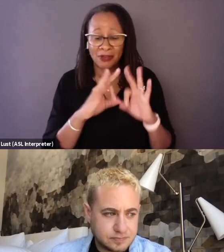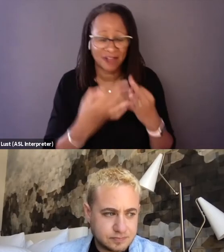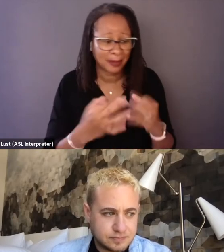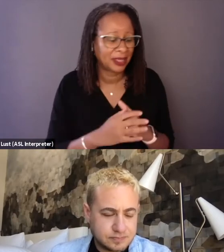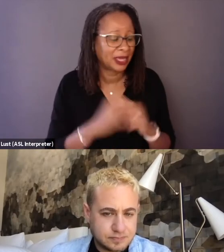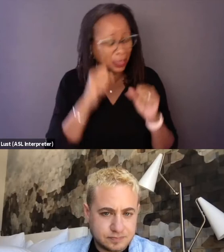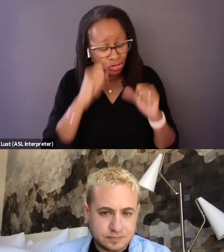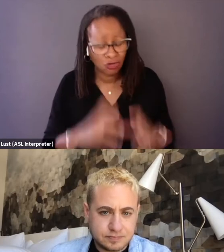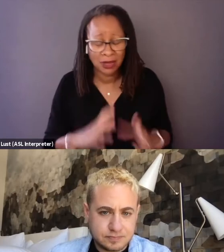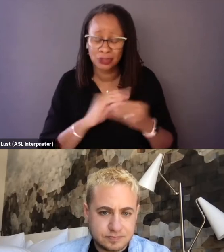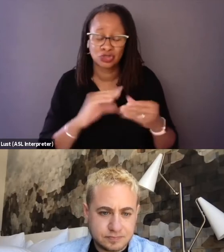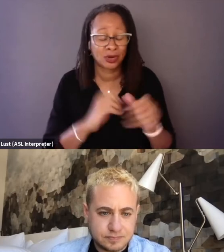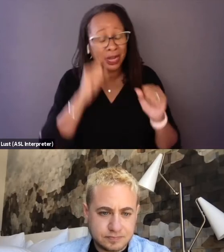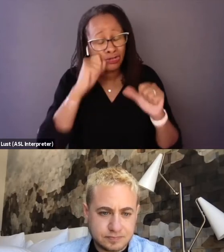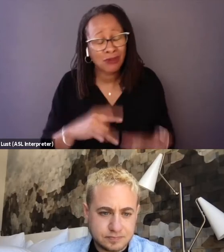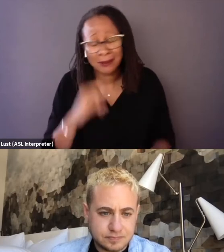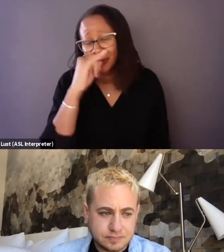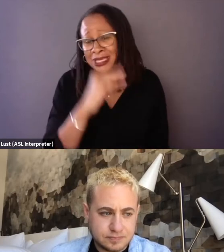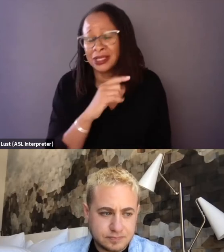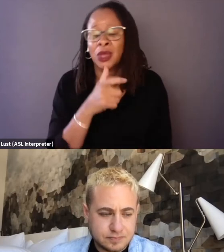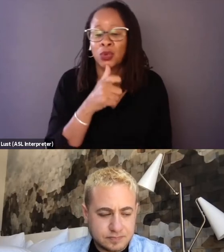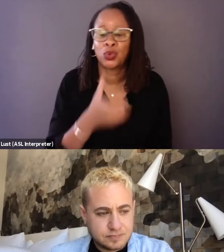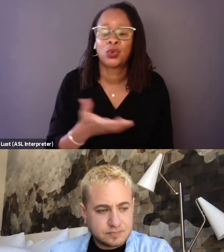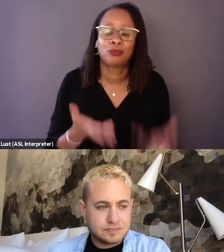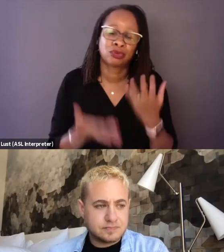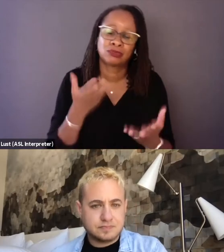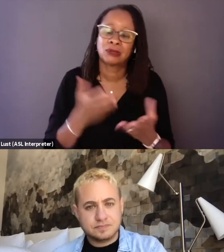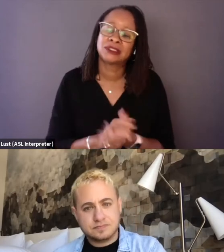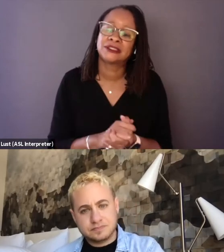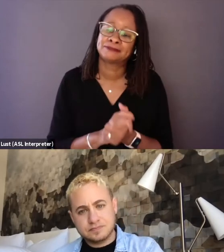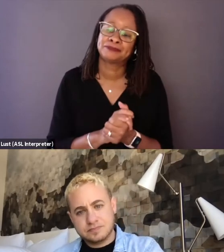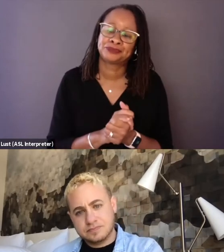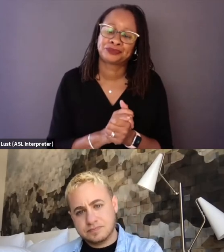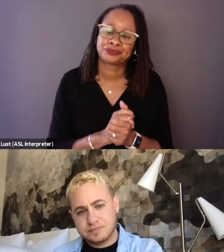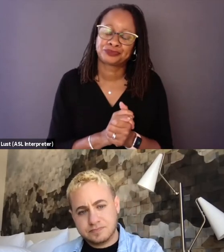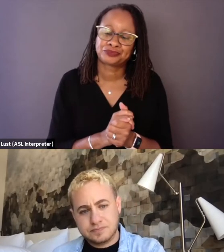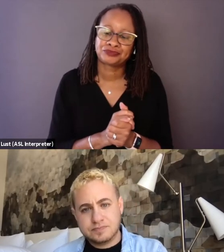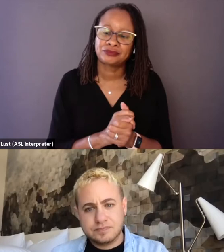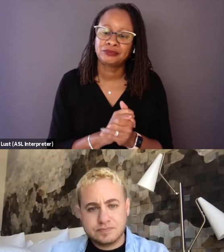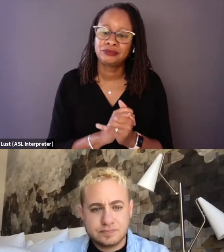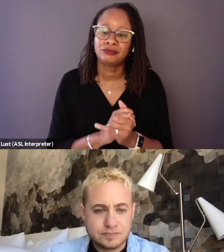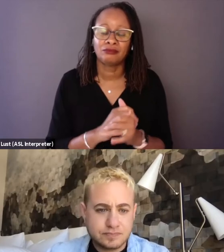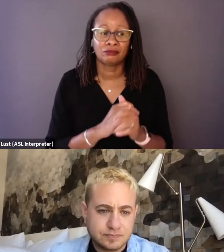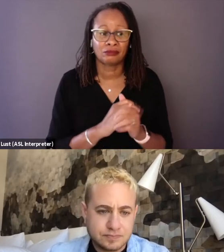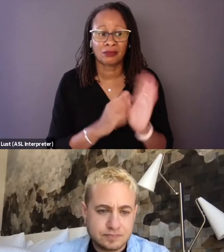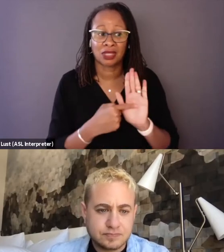an incredible kid who probably was able to convey presently